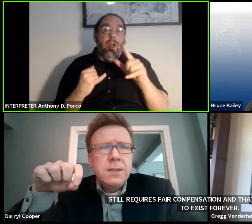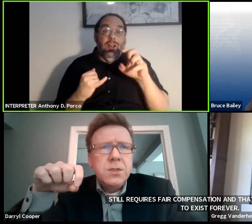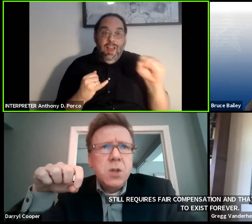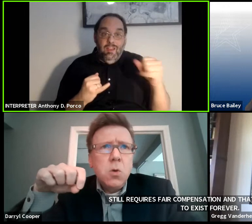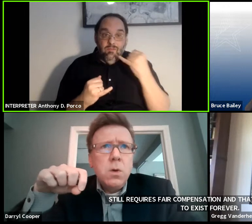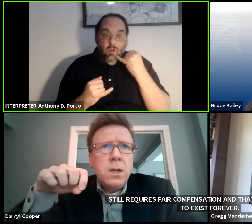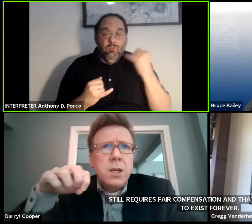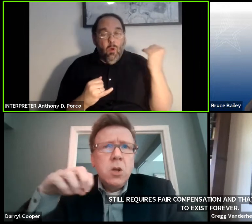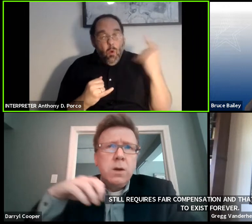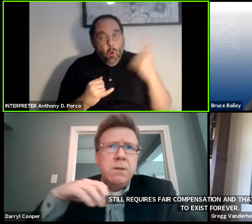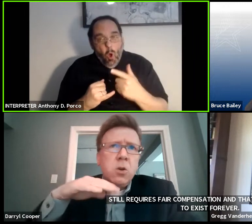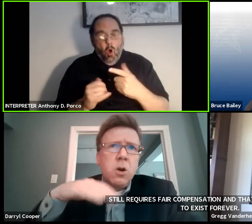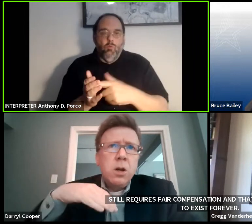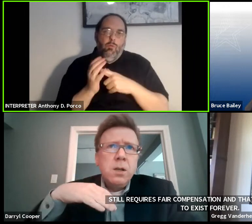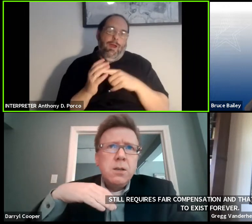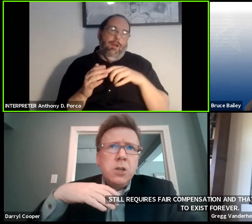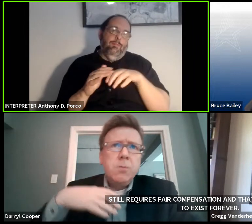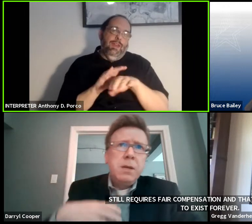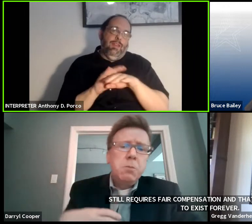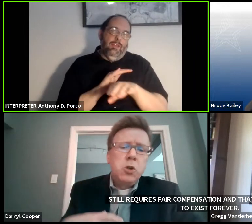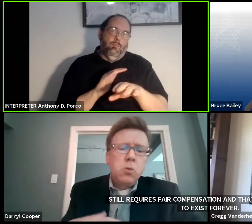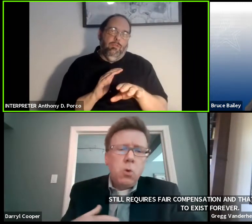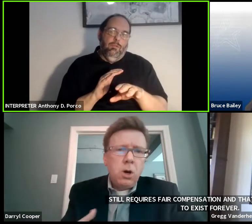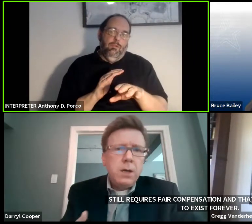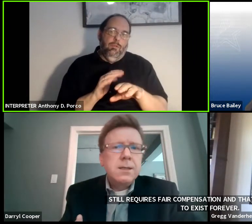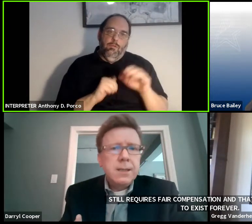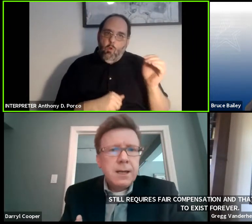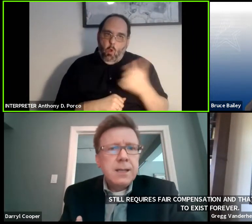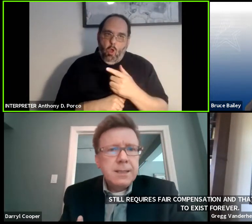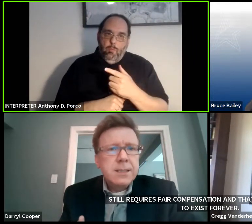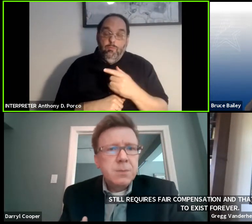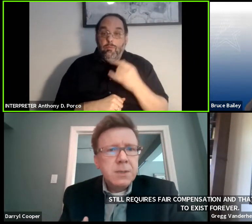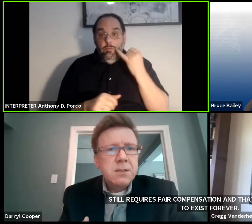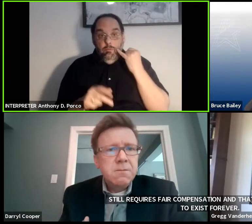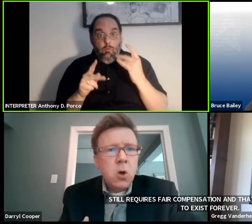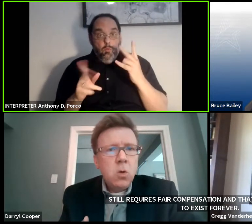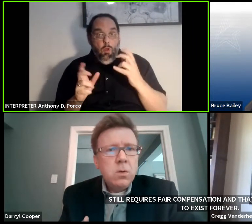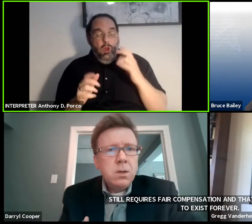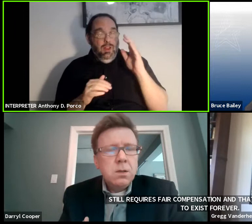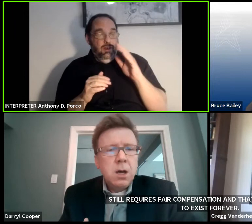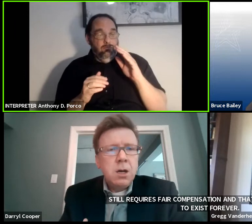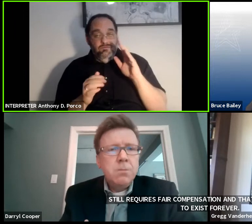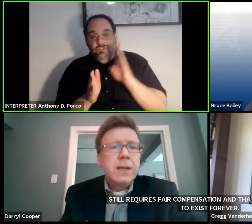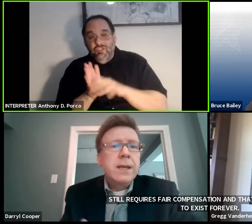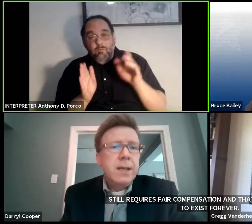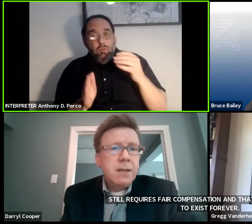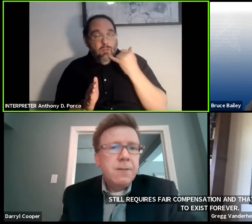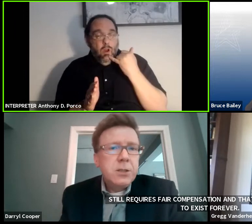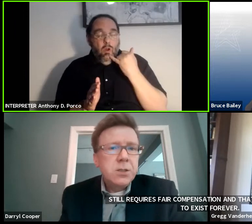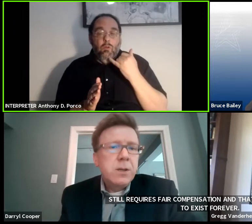And so, if there are people who want a less expensive phone, they can get a feature we